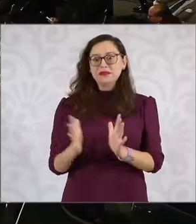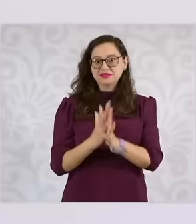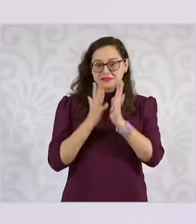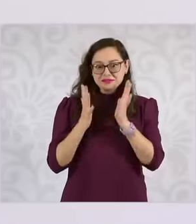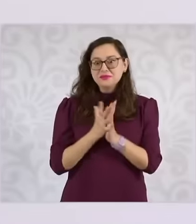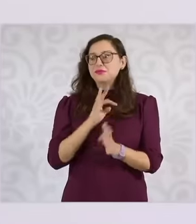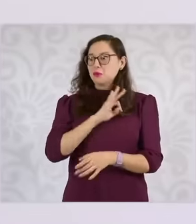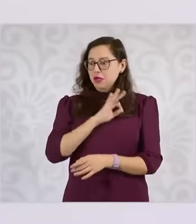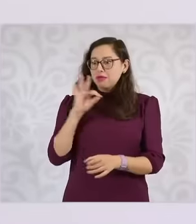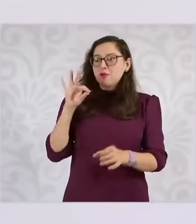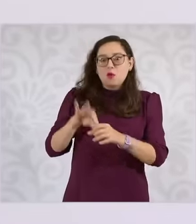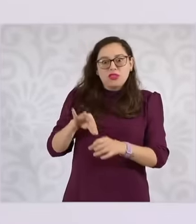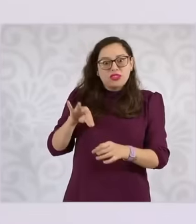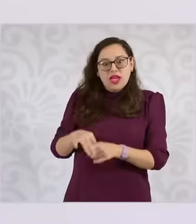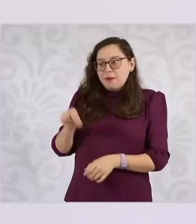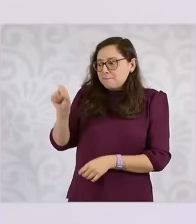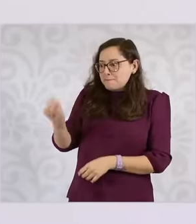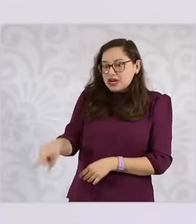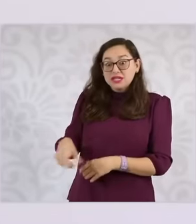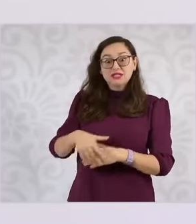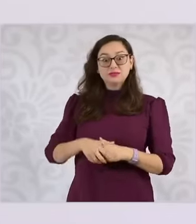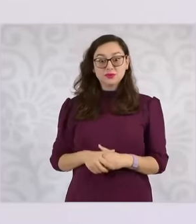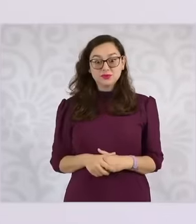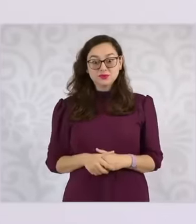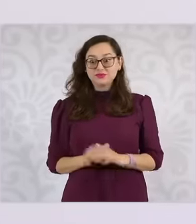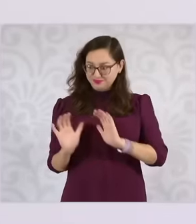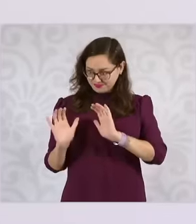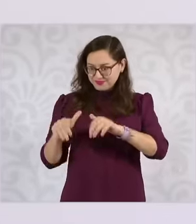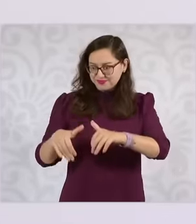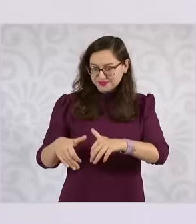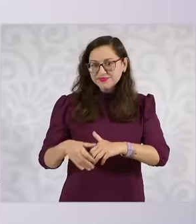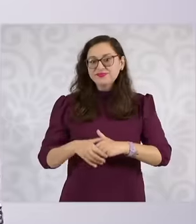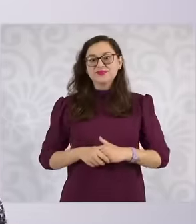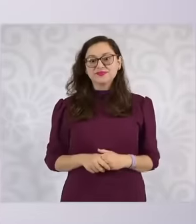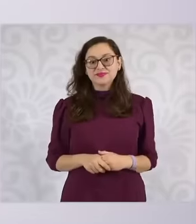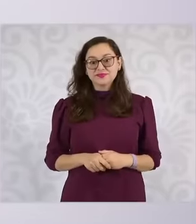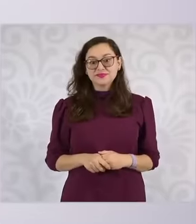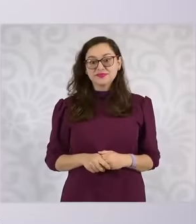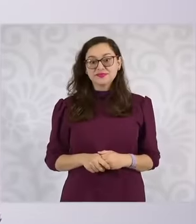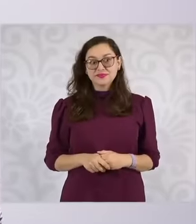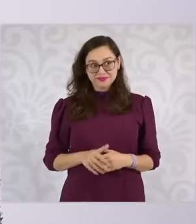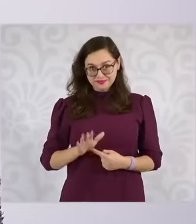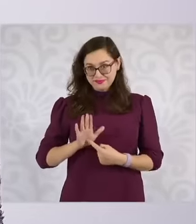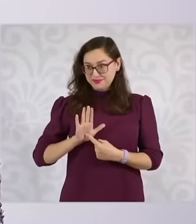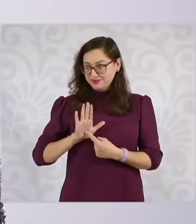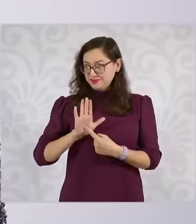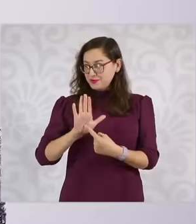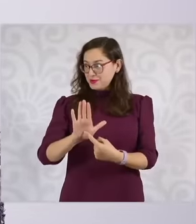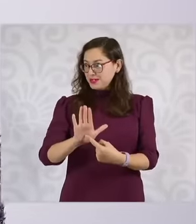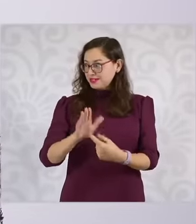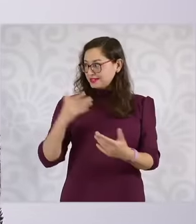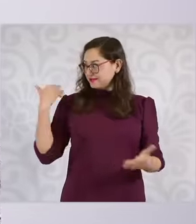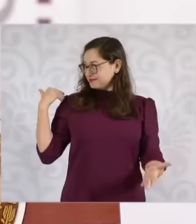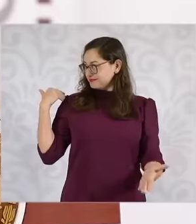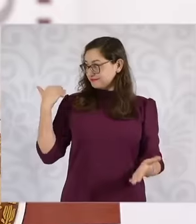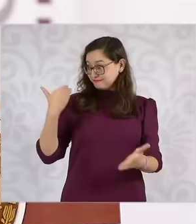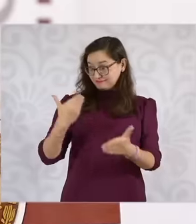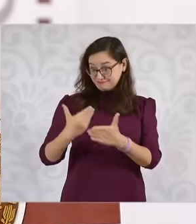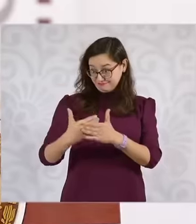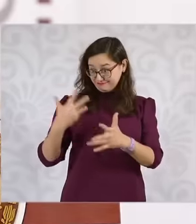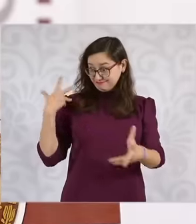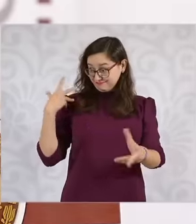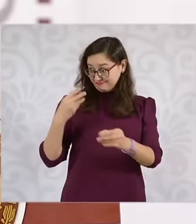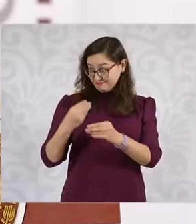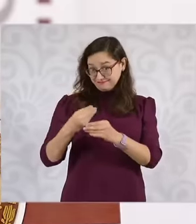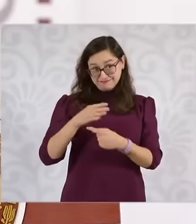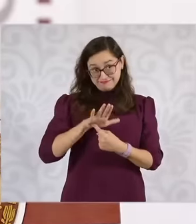the election, to run and to tell the citizens what they have done now. Of course,